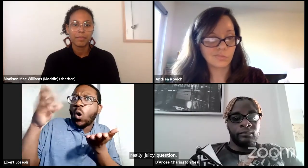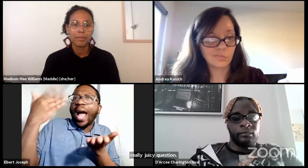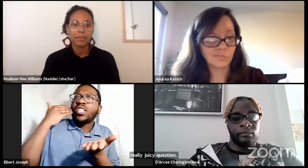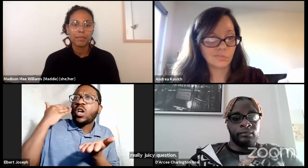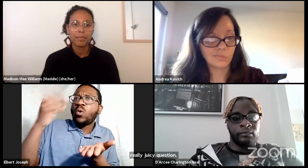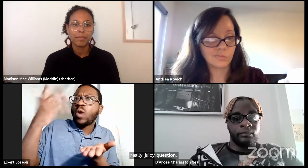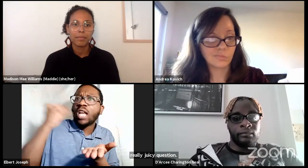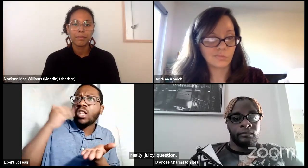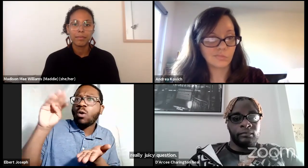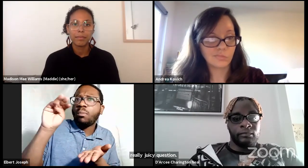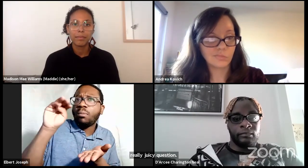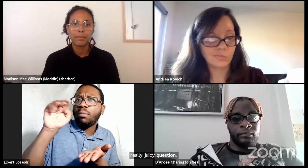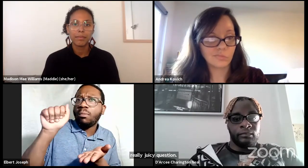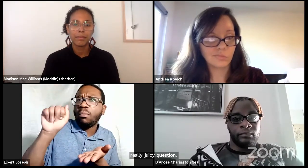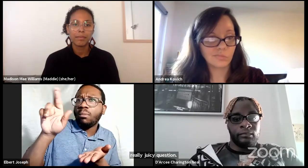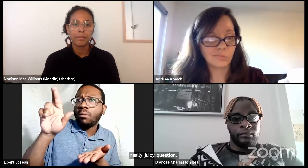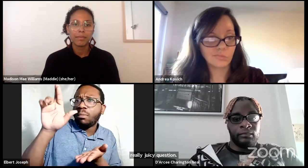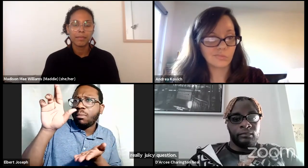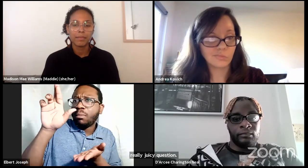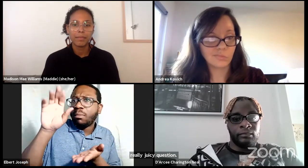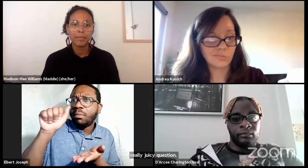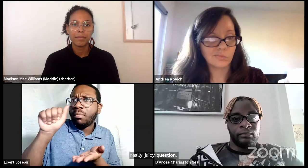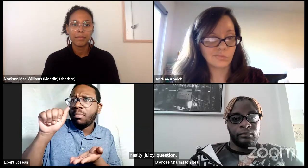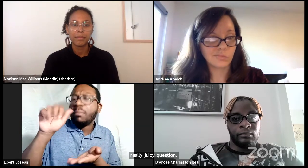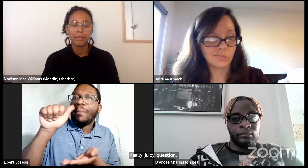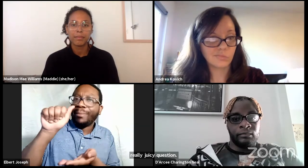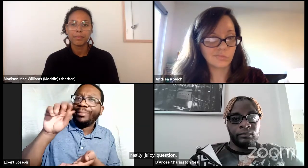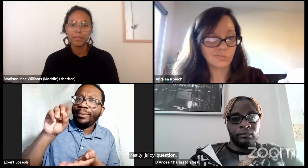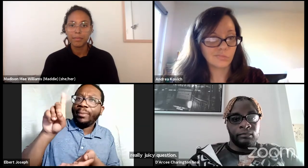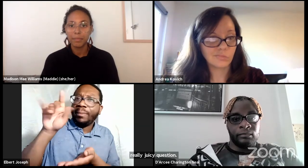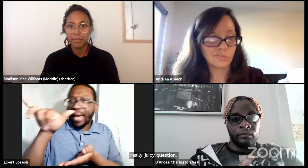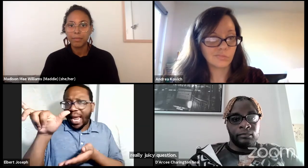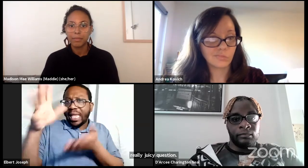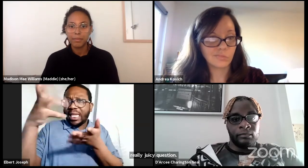So you know I wanna get a consensus from my, from the panelists.